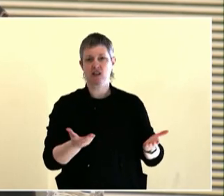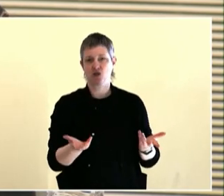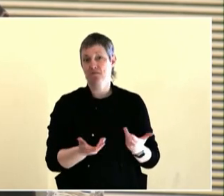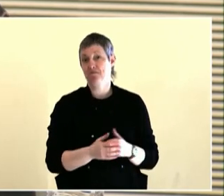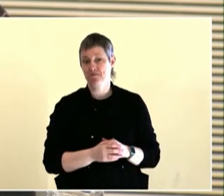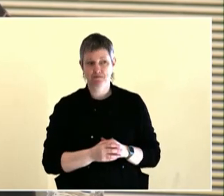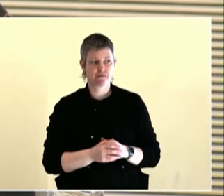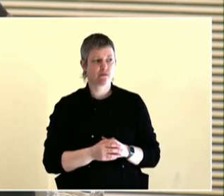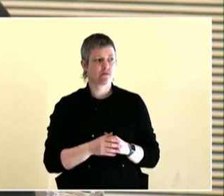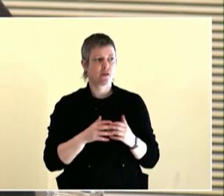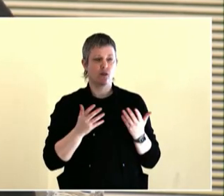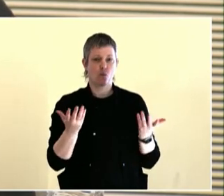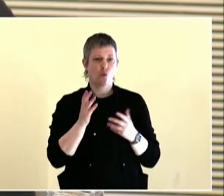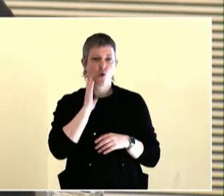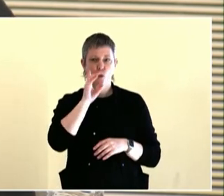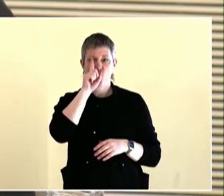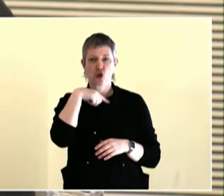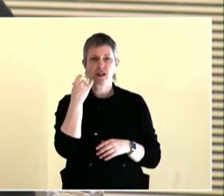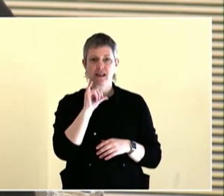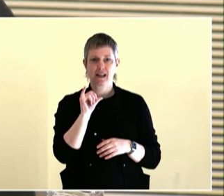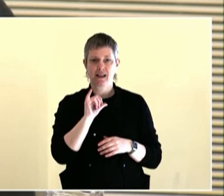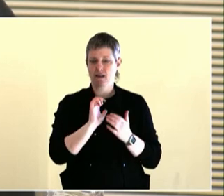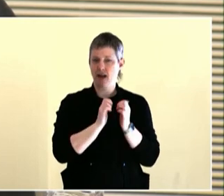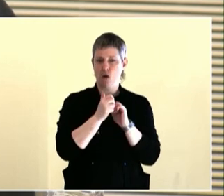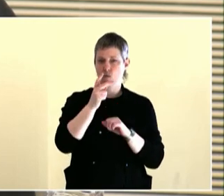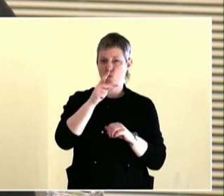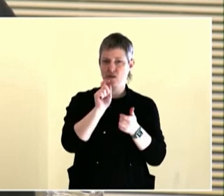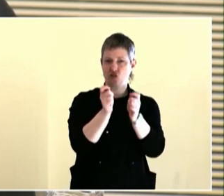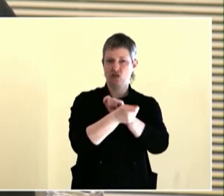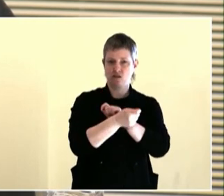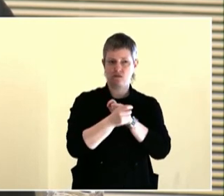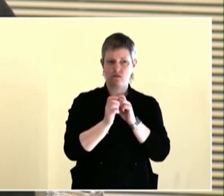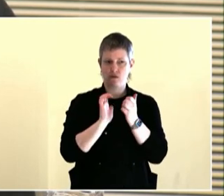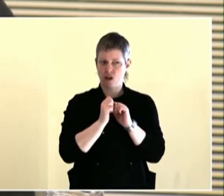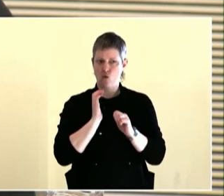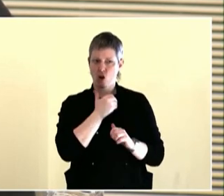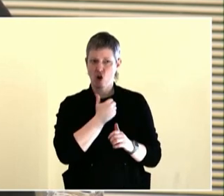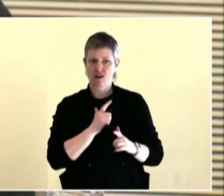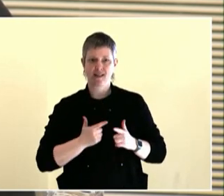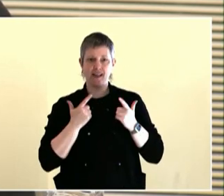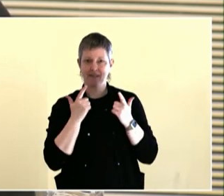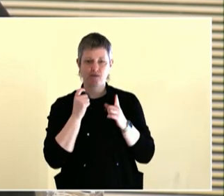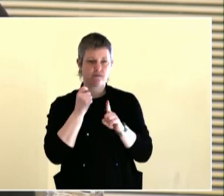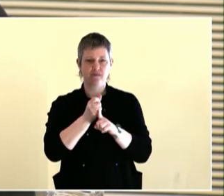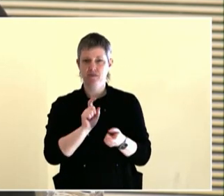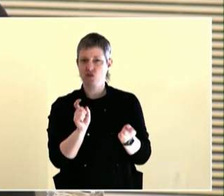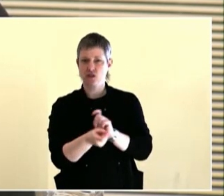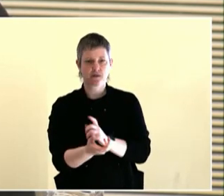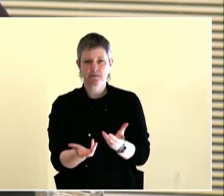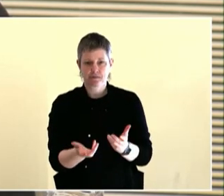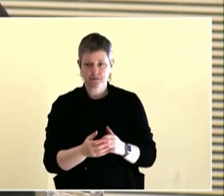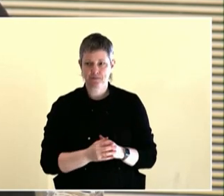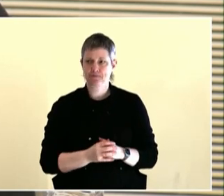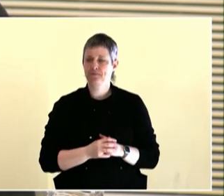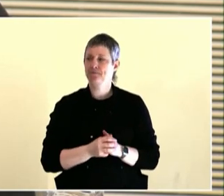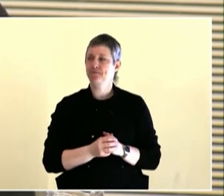And if we don't build the future we want for ourselves, I guarantee you, someone else will, so we need to be actively